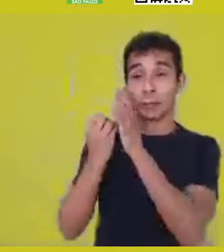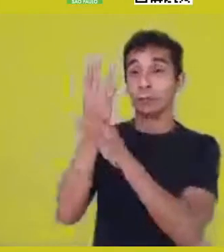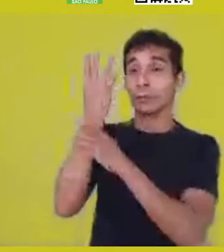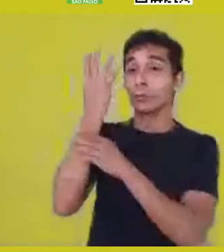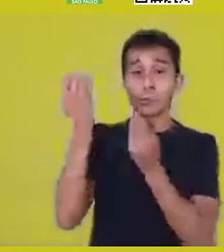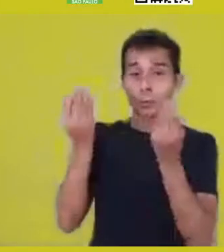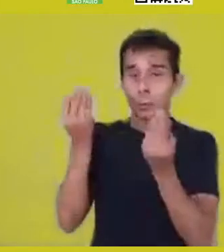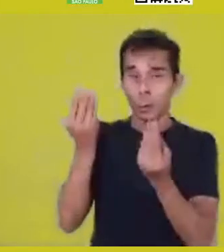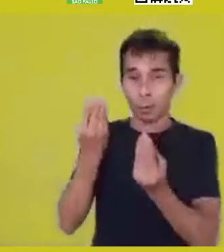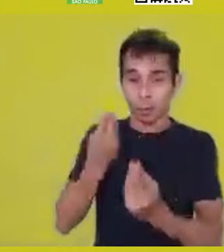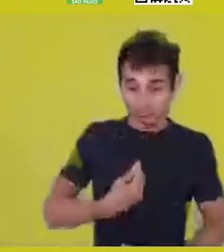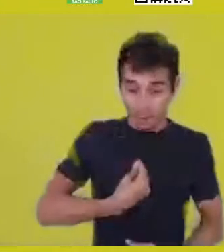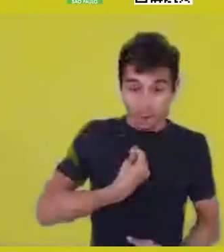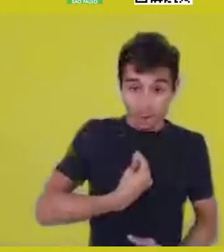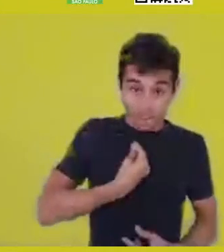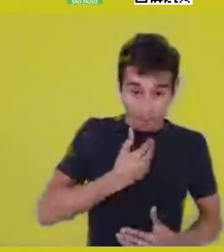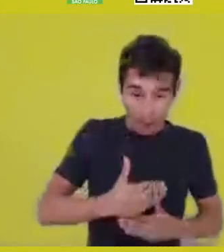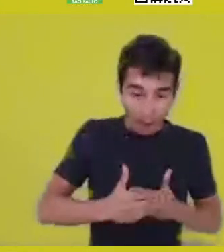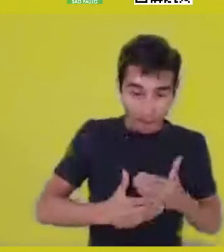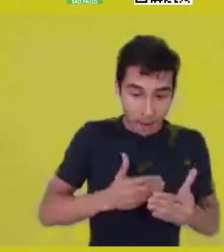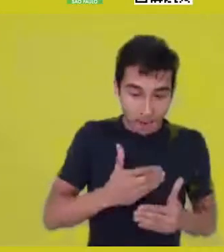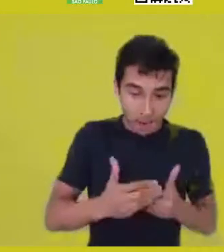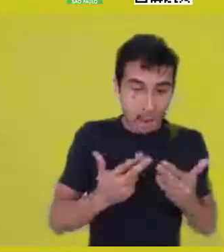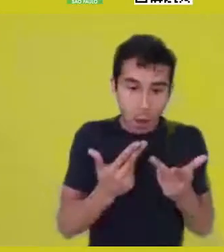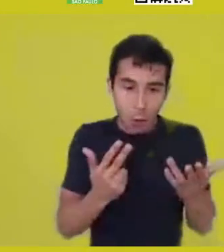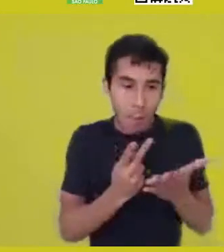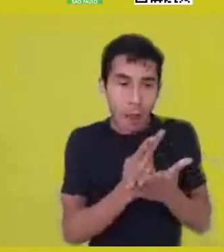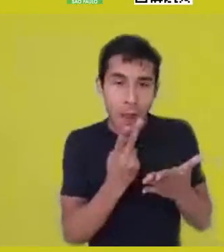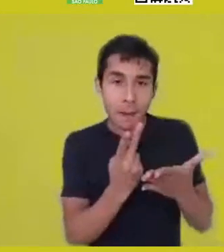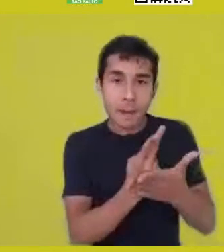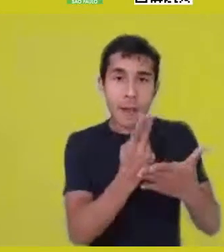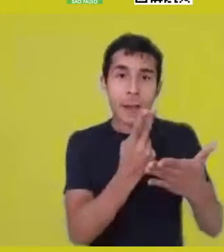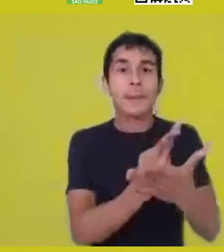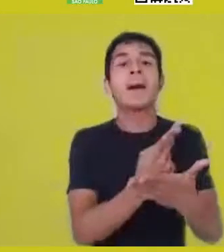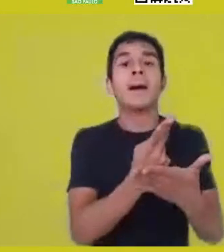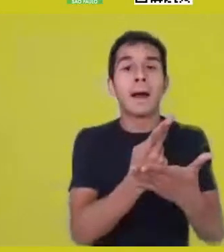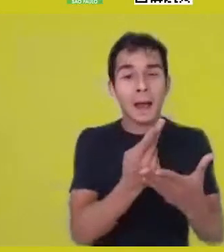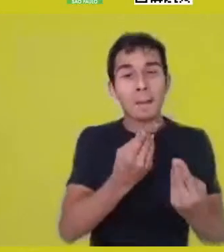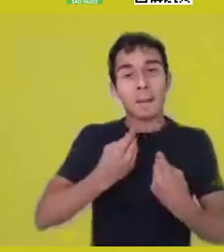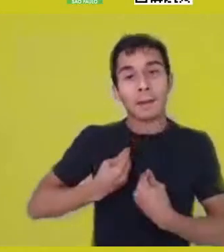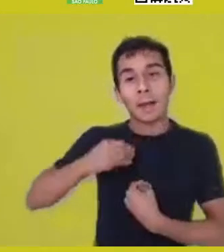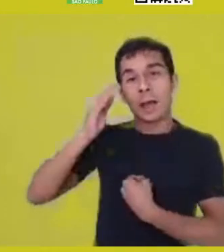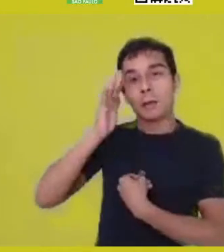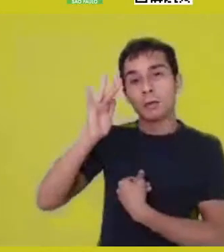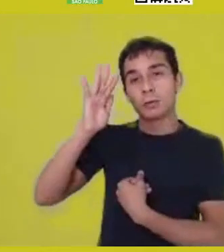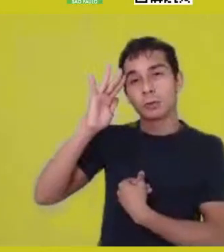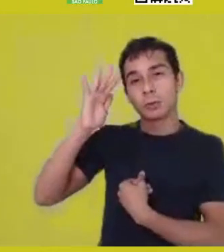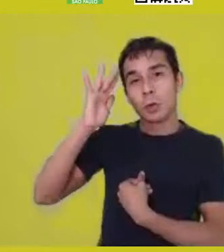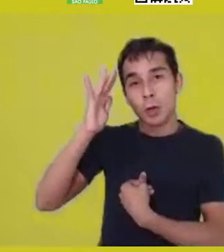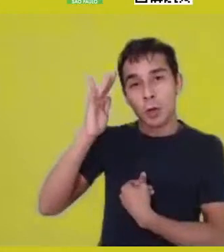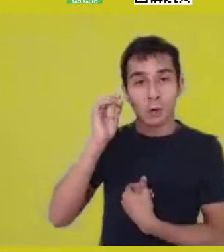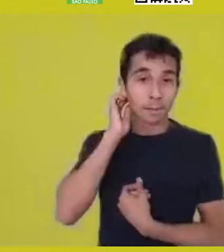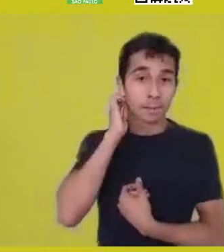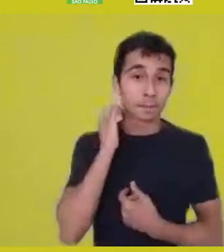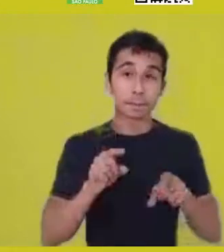from what pulsates, what has a rhythm, as Sanghor also likes to point out,